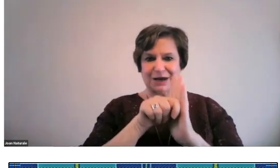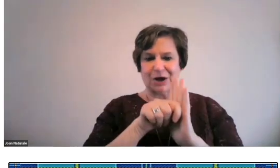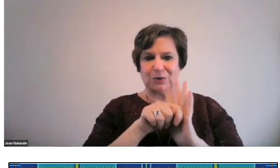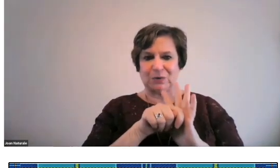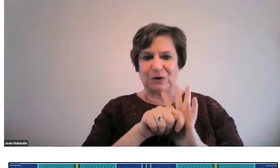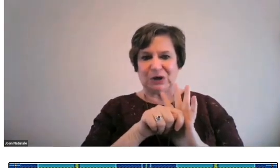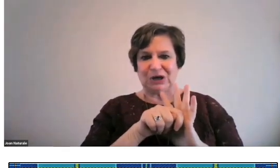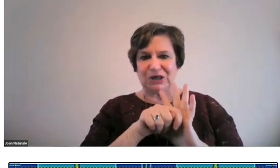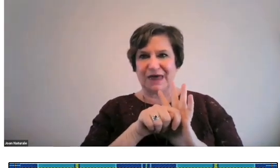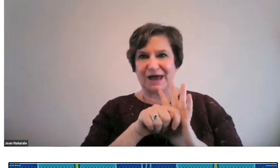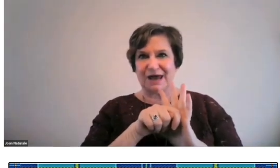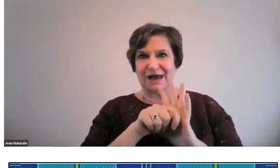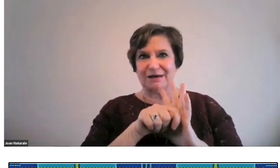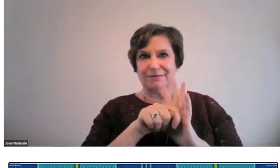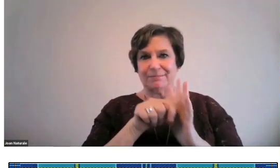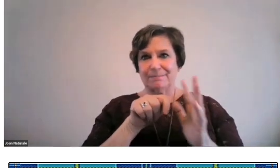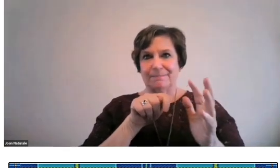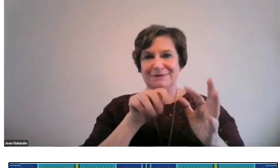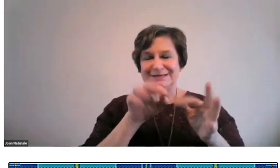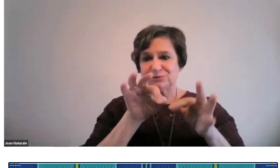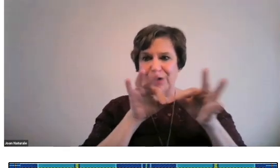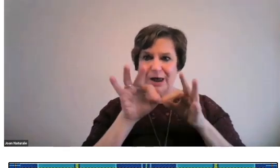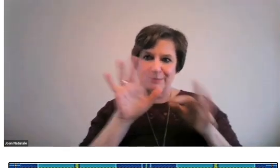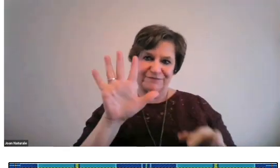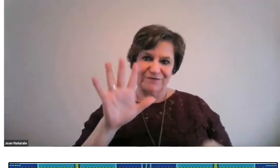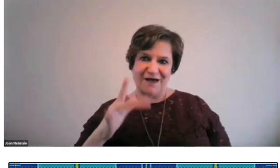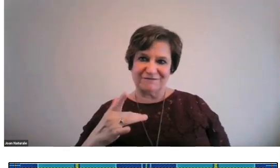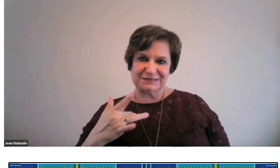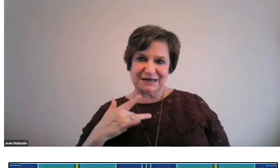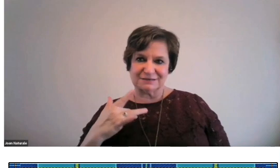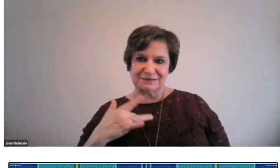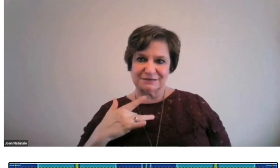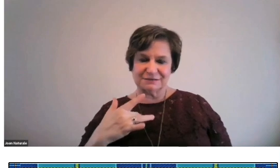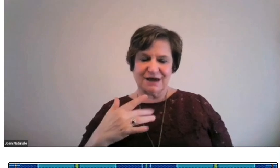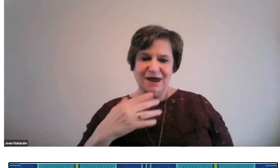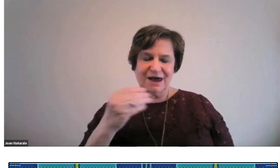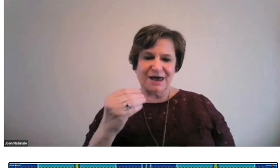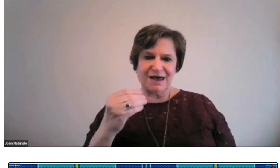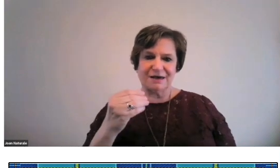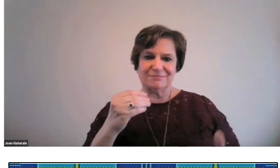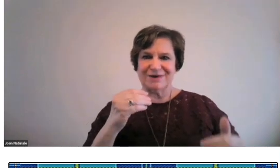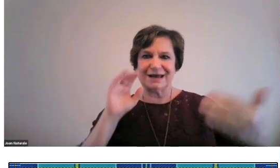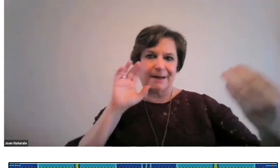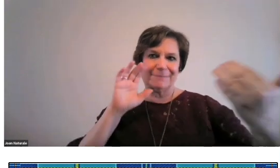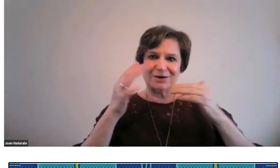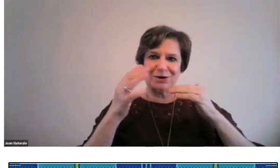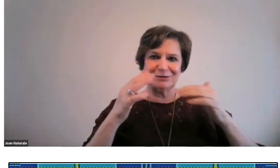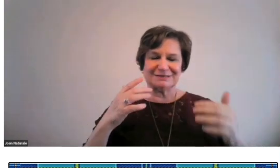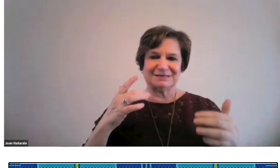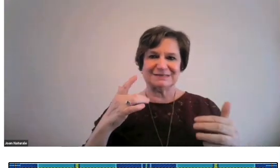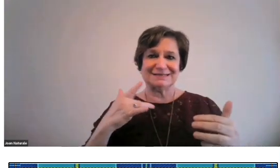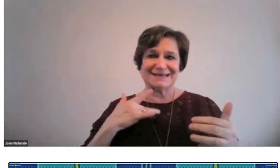This slide shows Panera in a video that describes the five senses